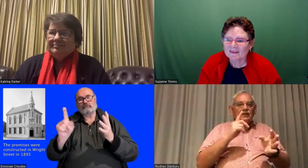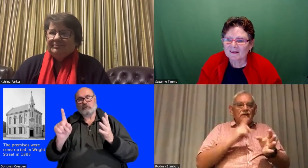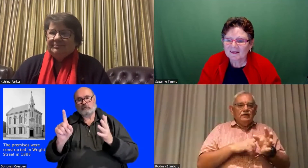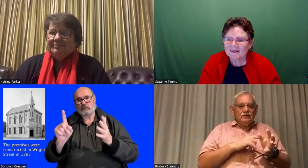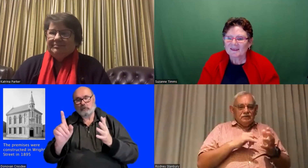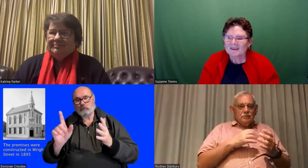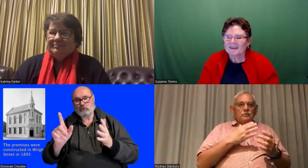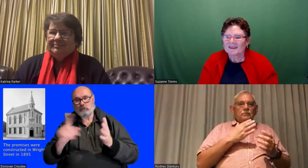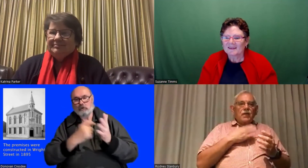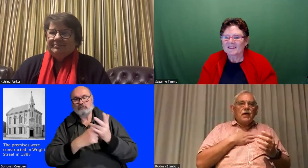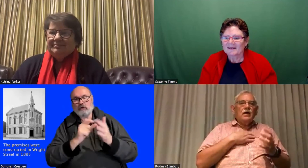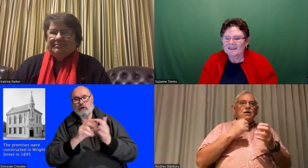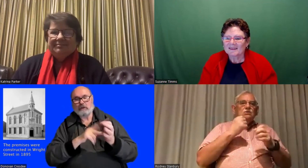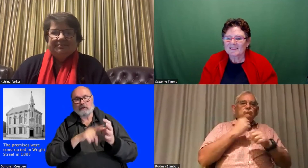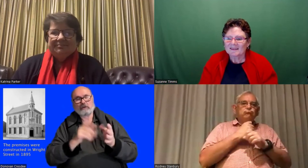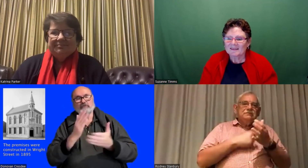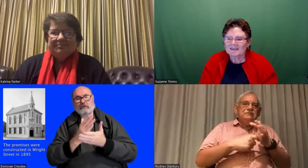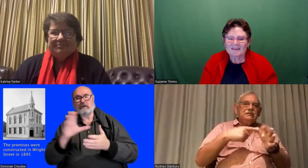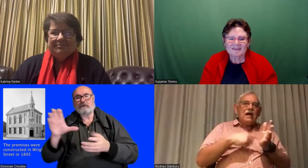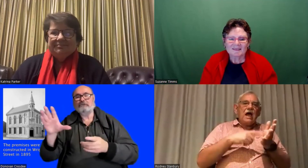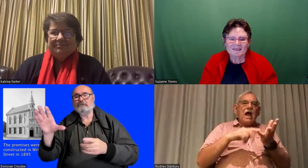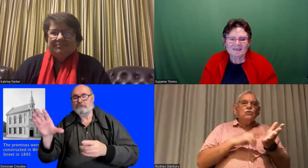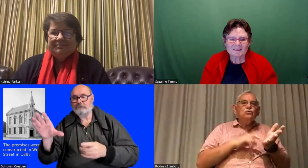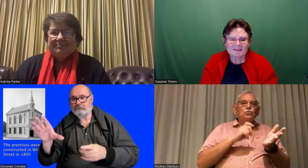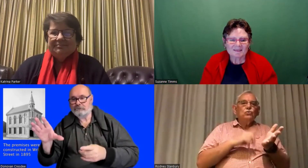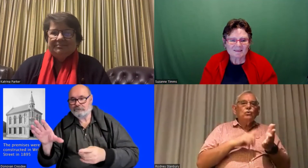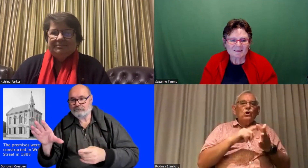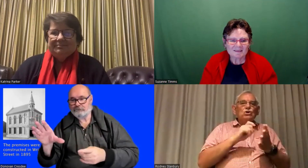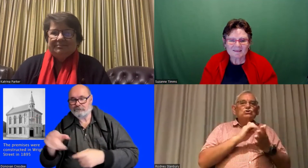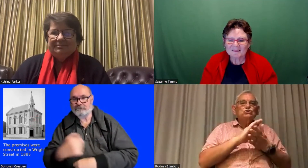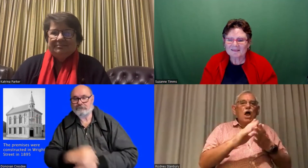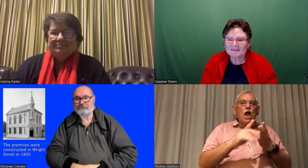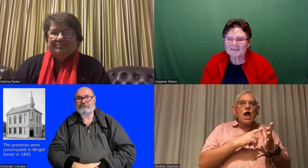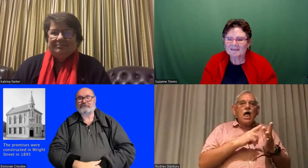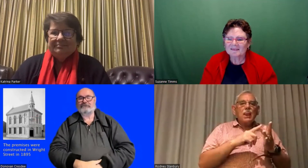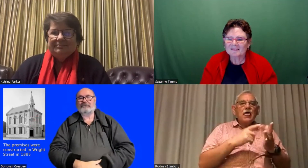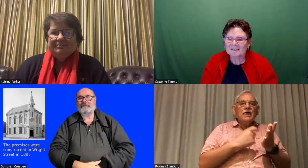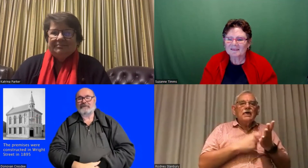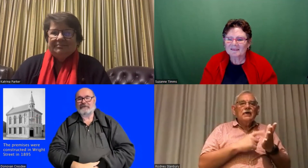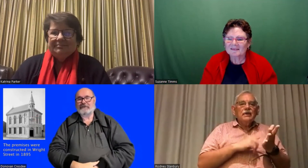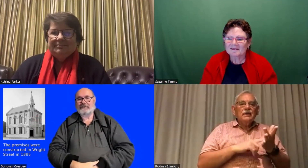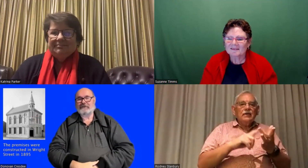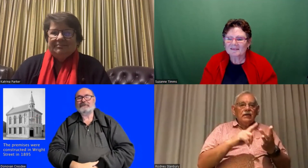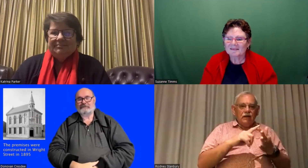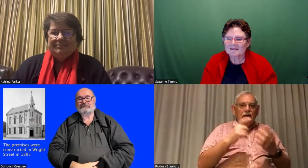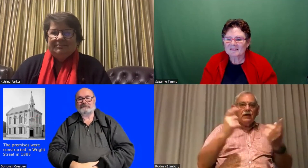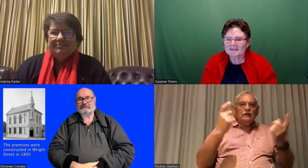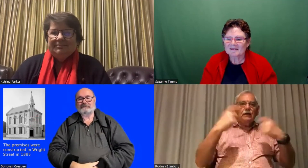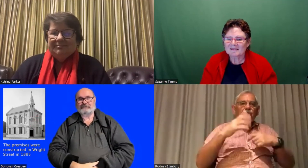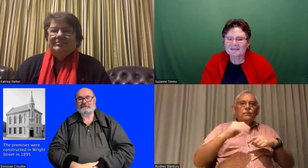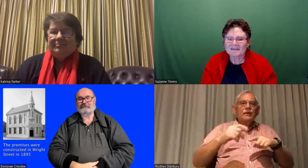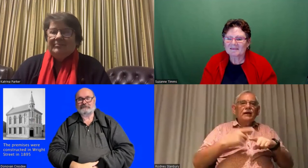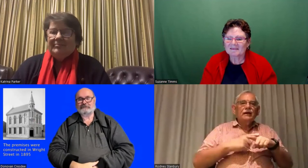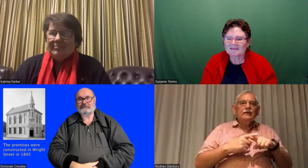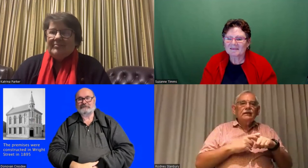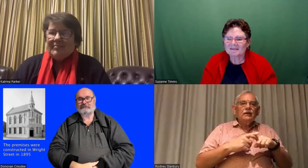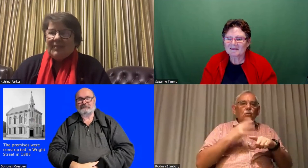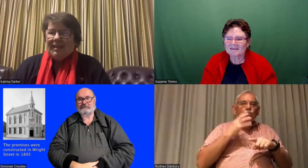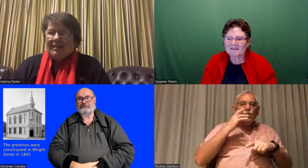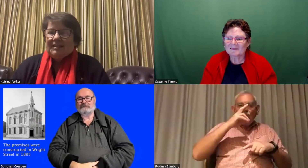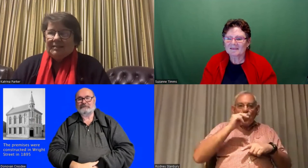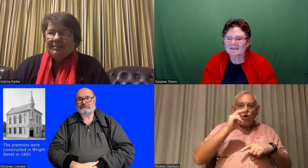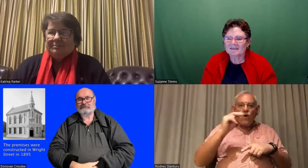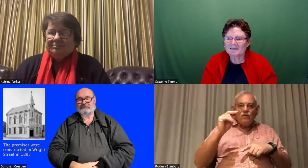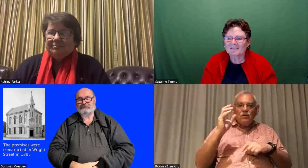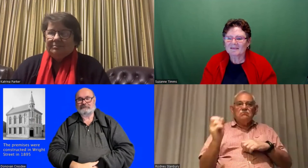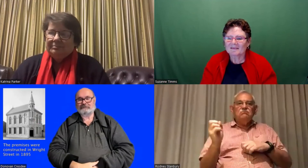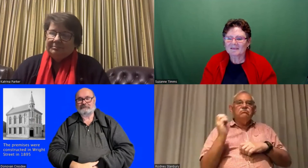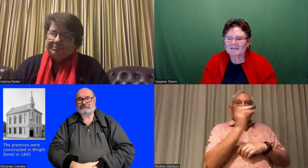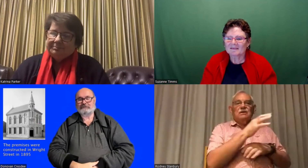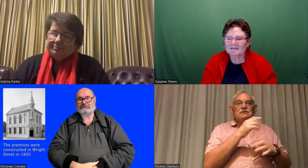Well my name is Rodney and my great uncle Charlie came from England when he was 12 years old and